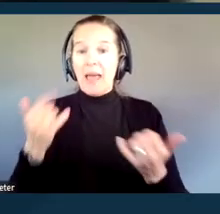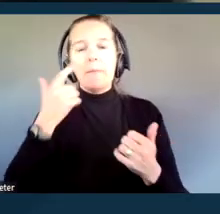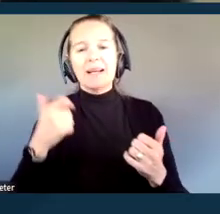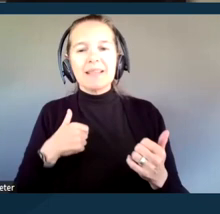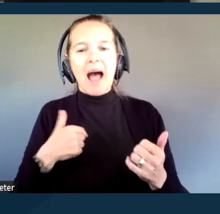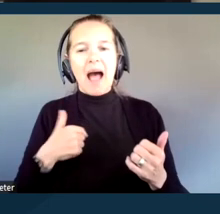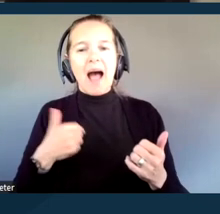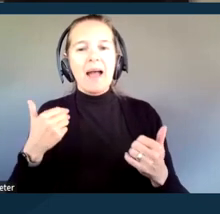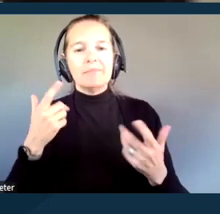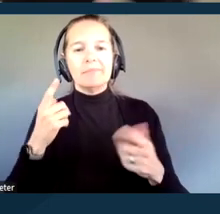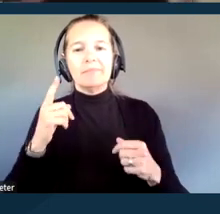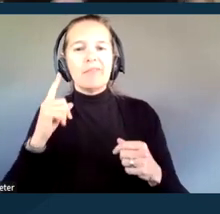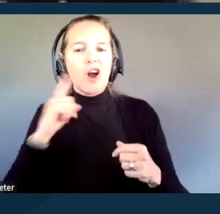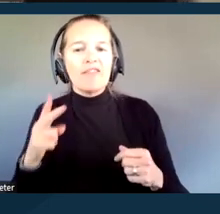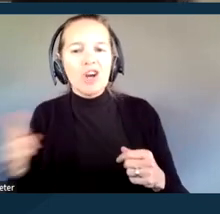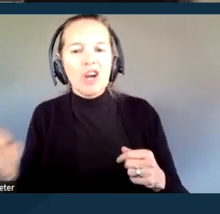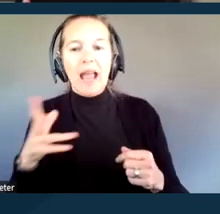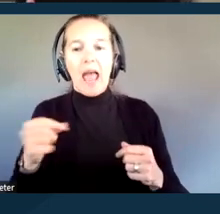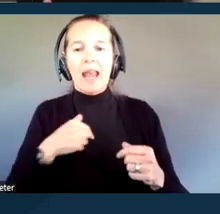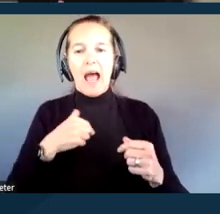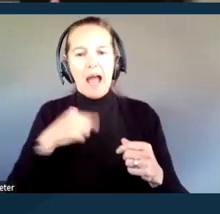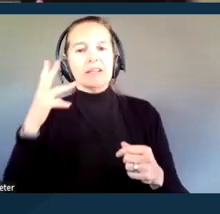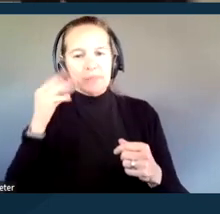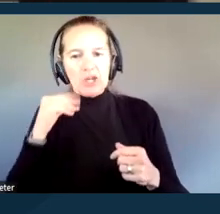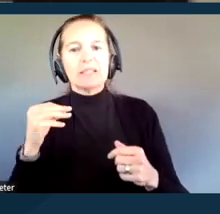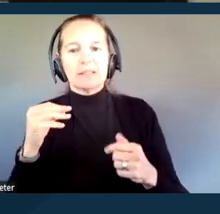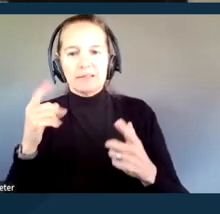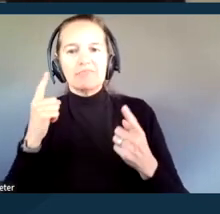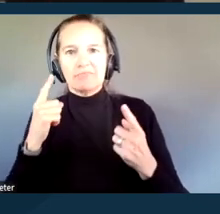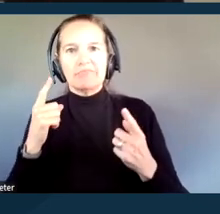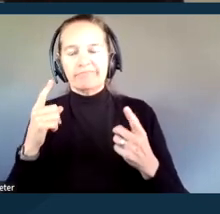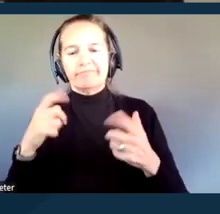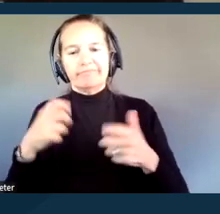So, I wanted to run through effective communication in the courts because that is